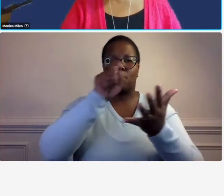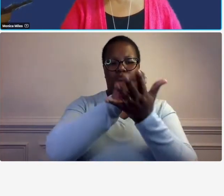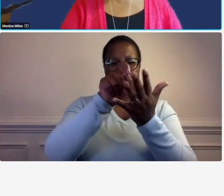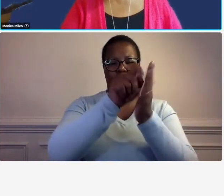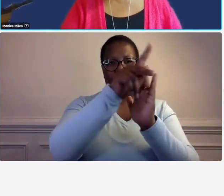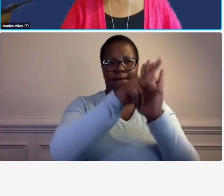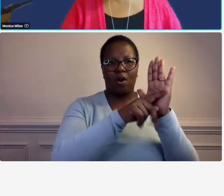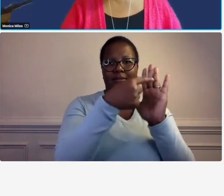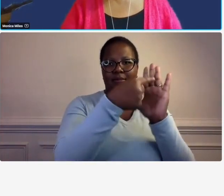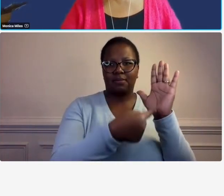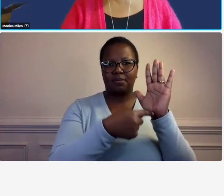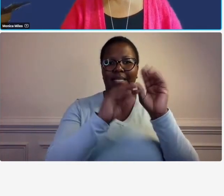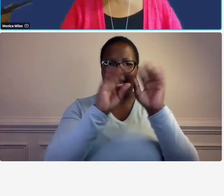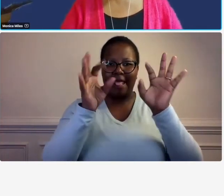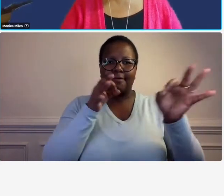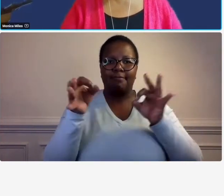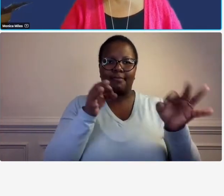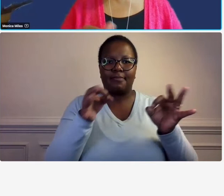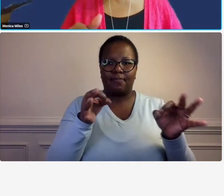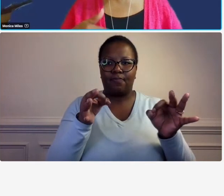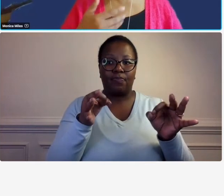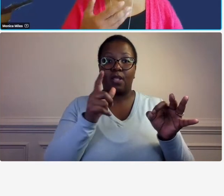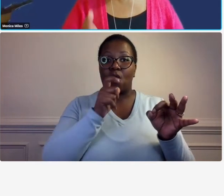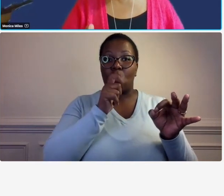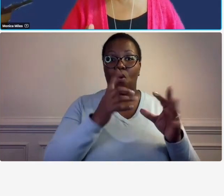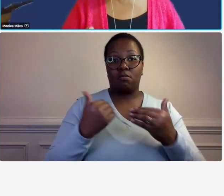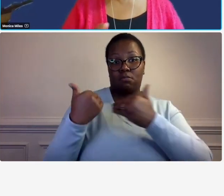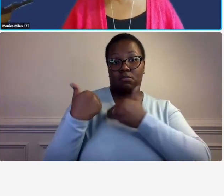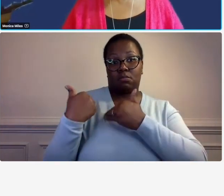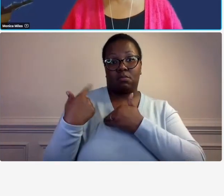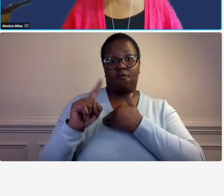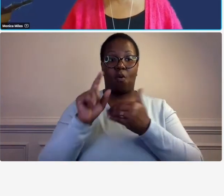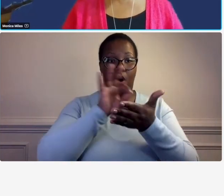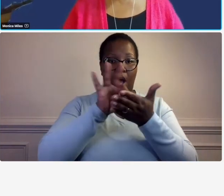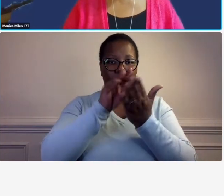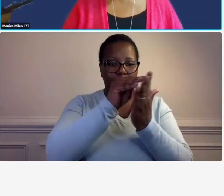that clarifies it for anybody who is in charge of you know accounting for these costs on your behalf